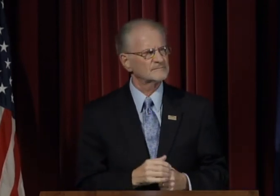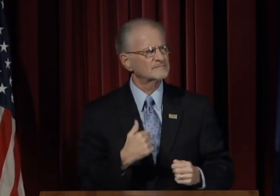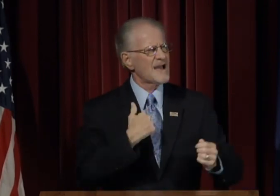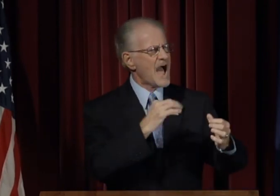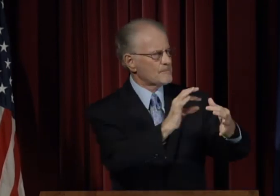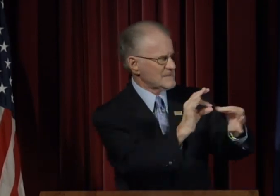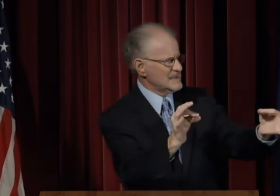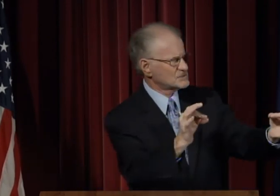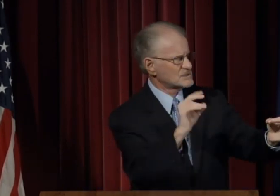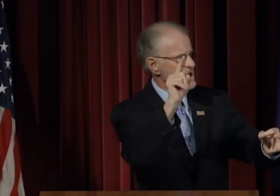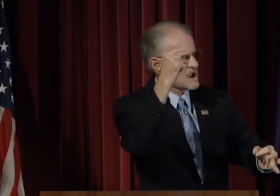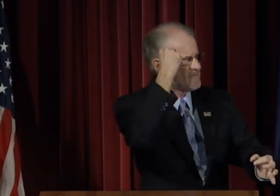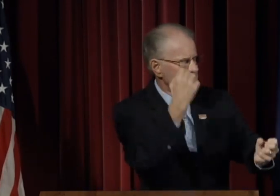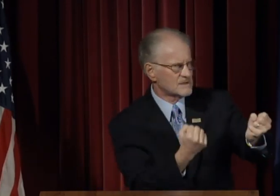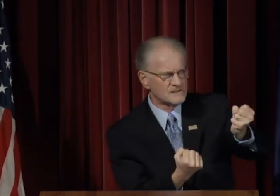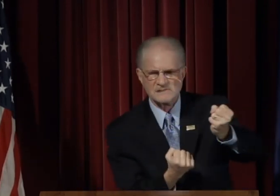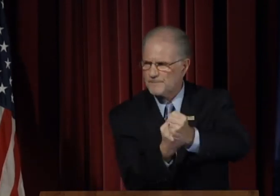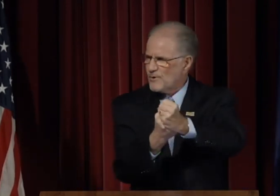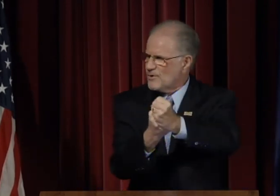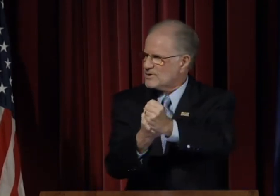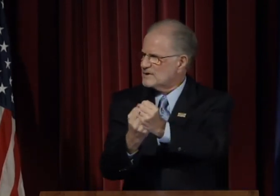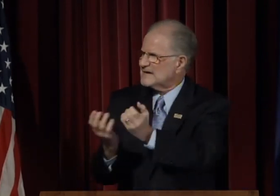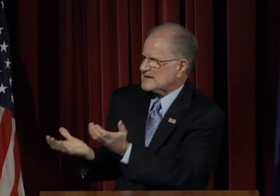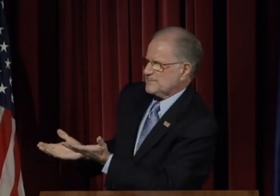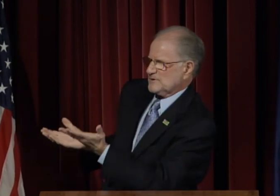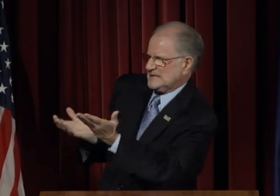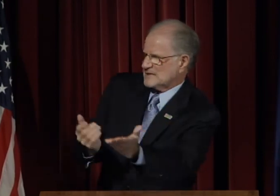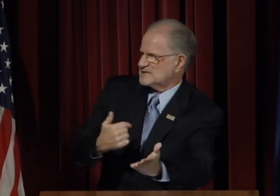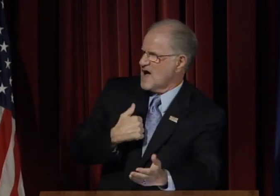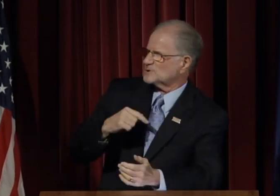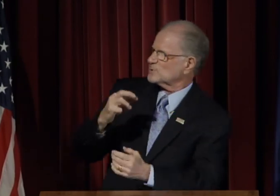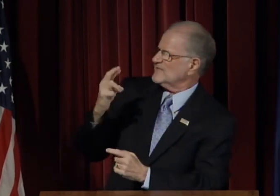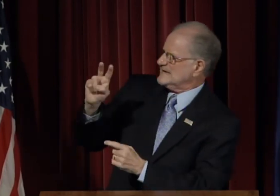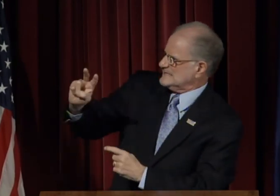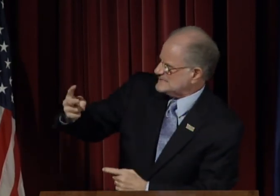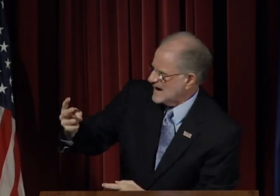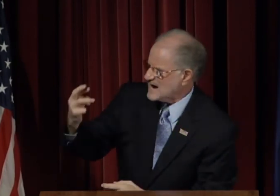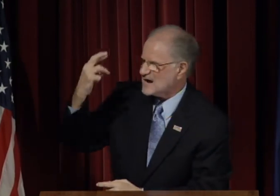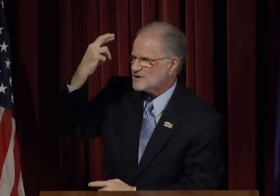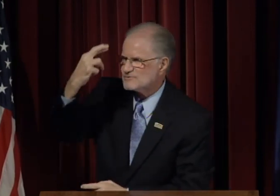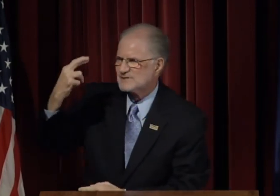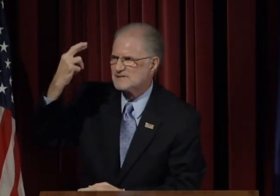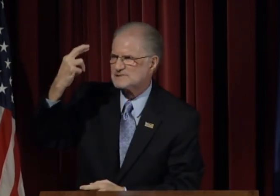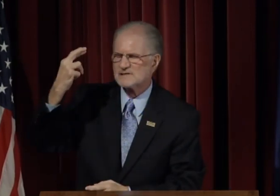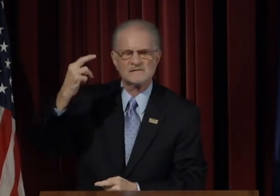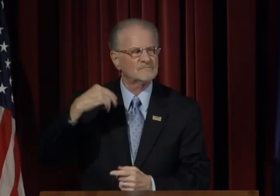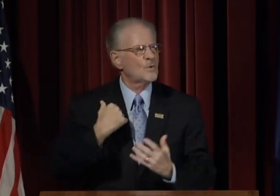I mentioned government support